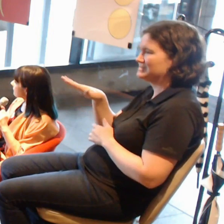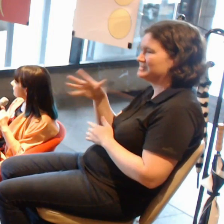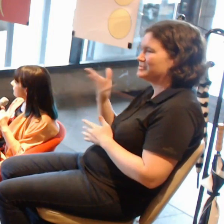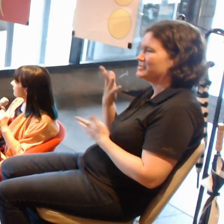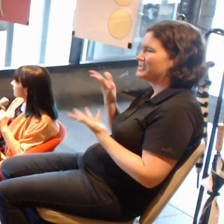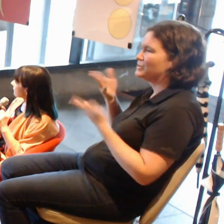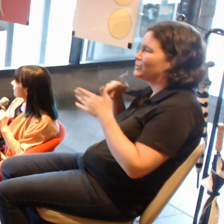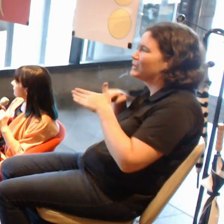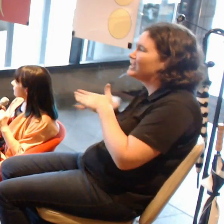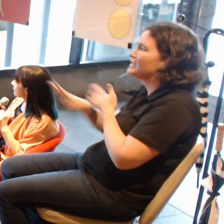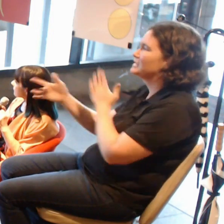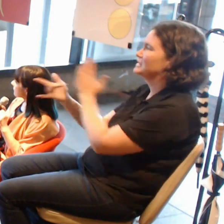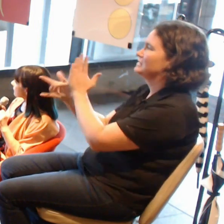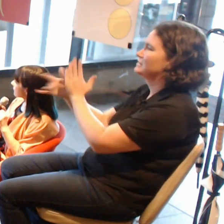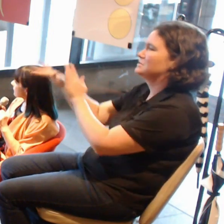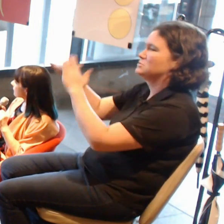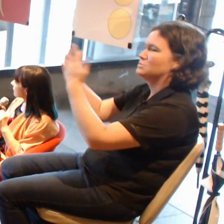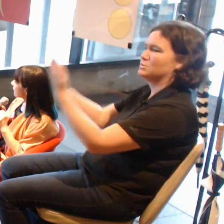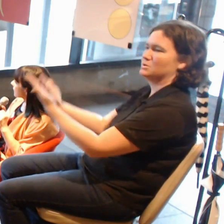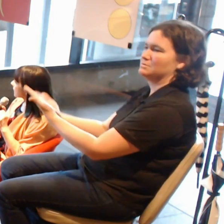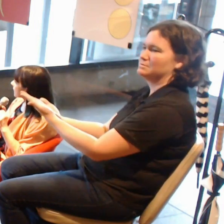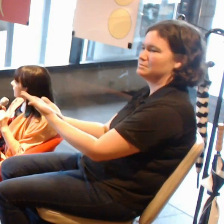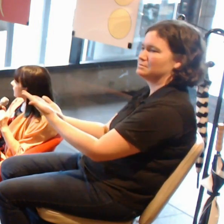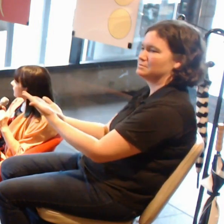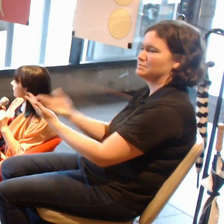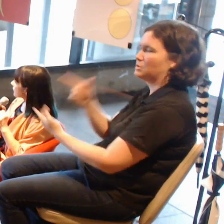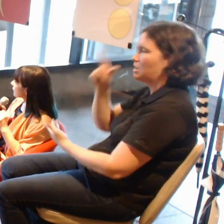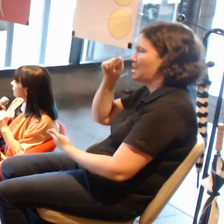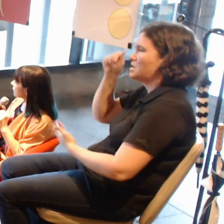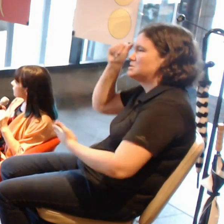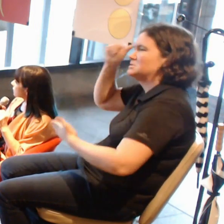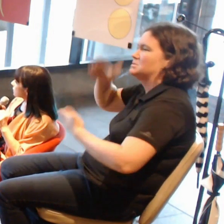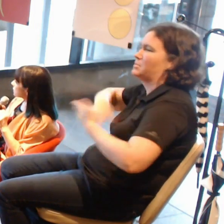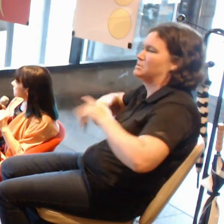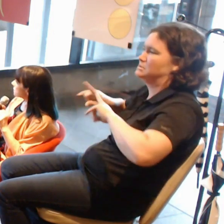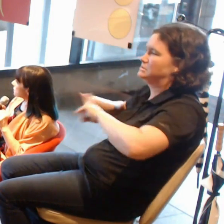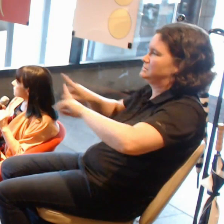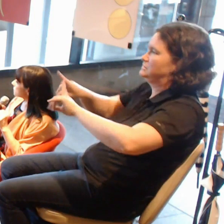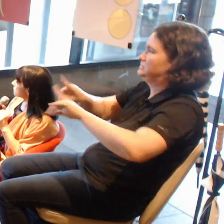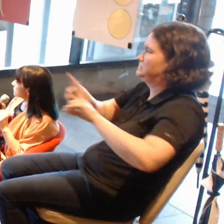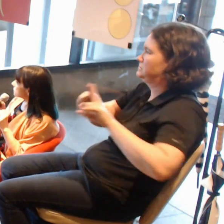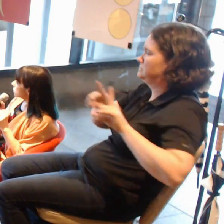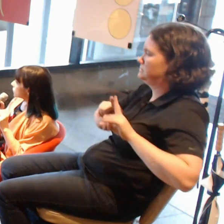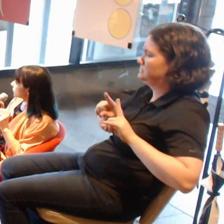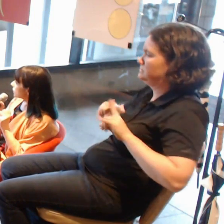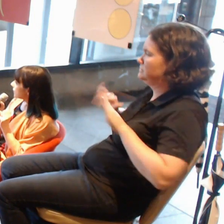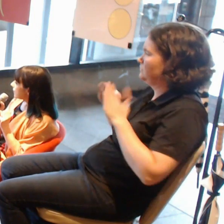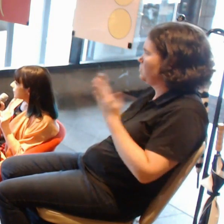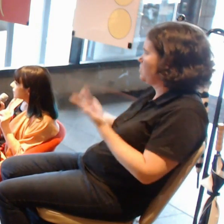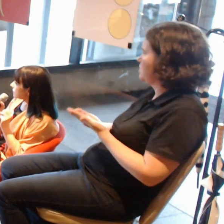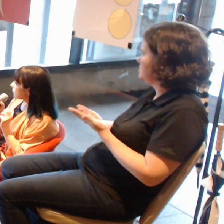all these works in a digital library? Maybe. That might be pretty cool.